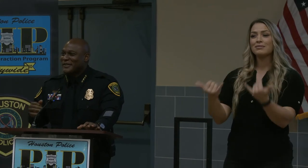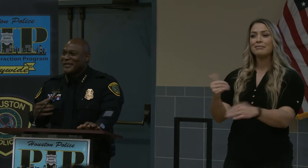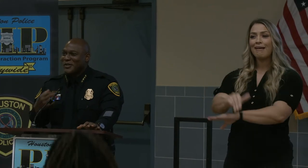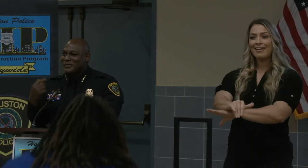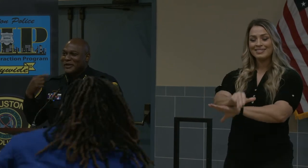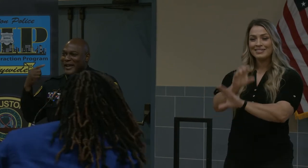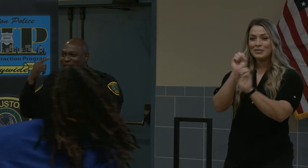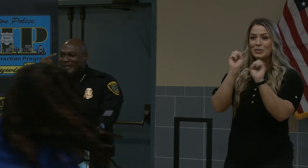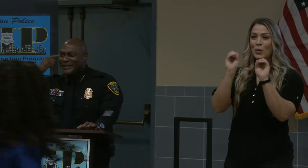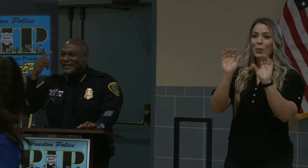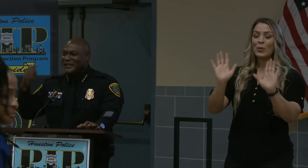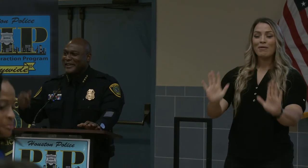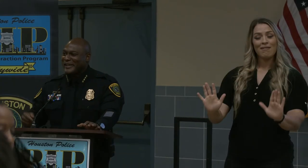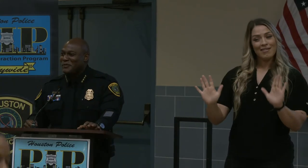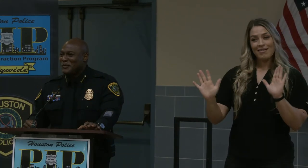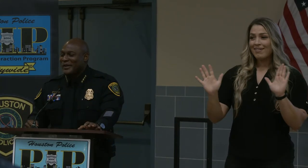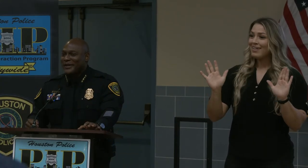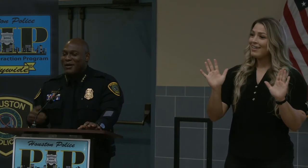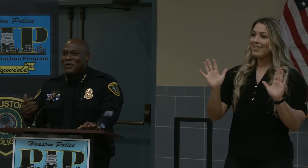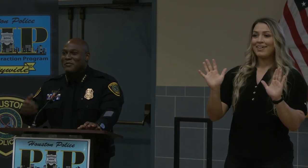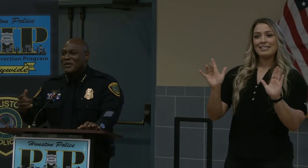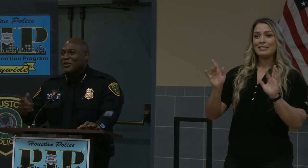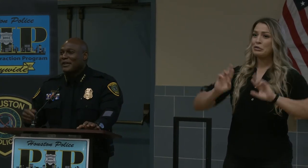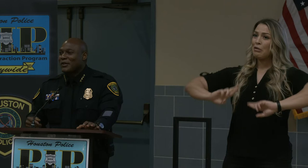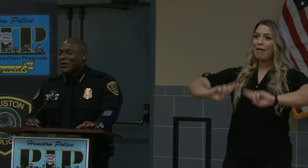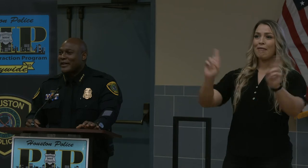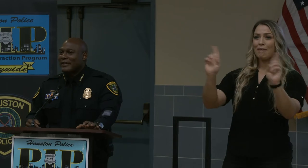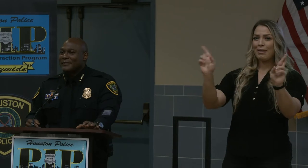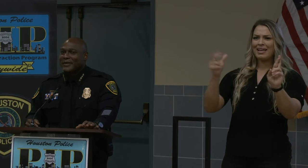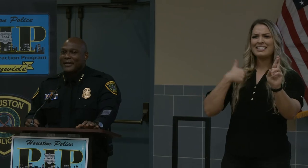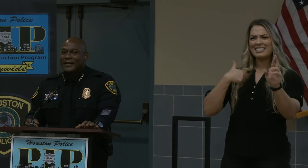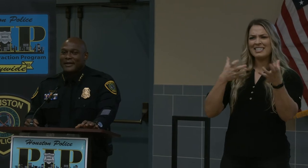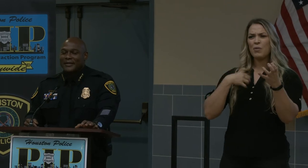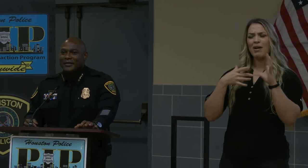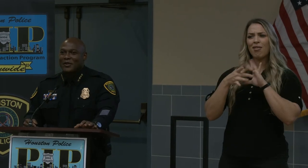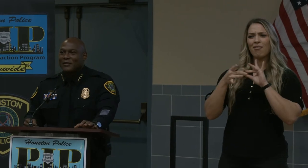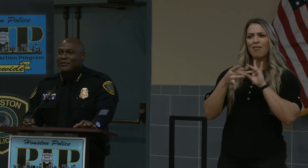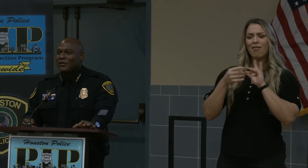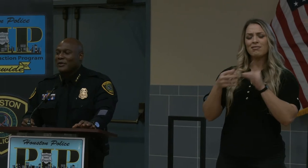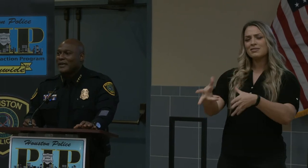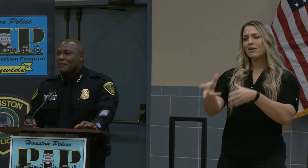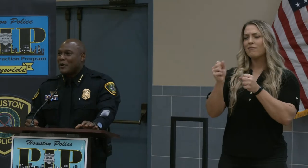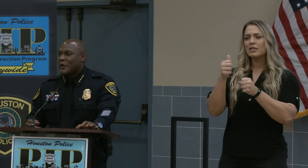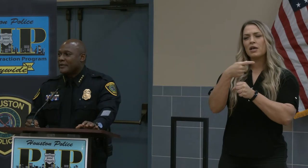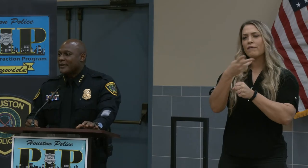So I get the key. I want to be really quickly, and just go over a few key points and